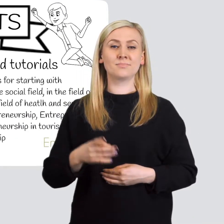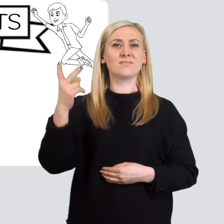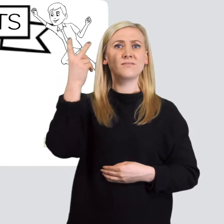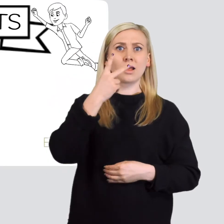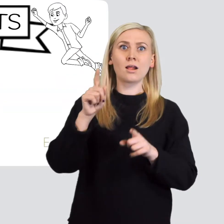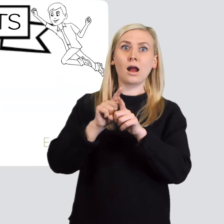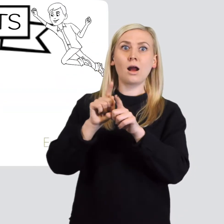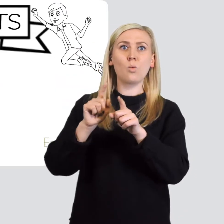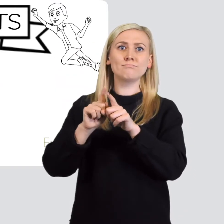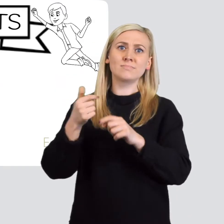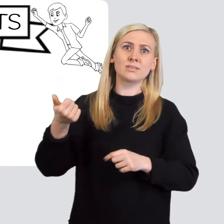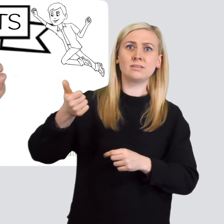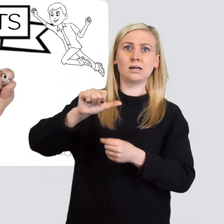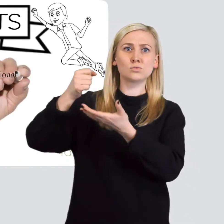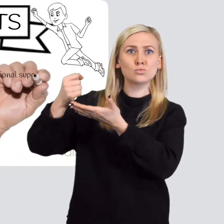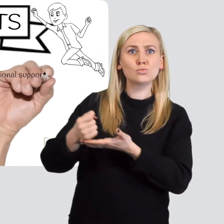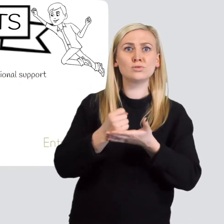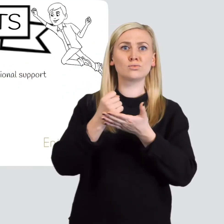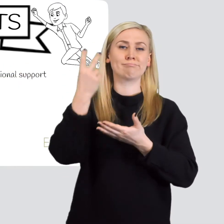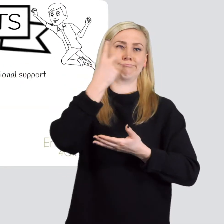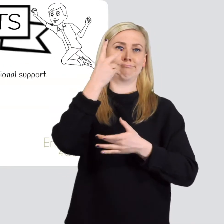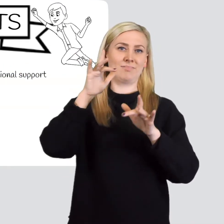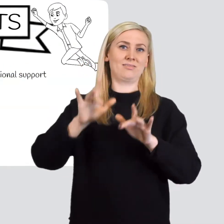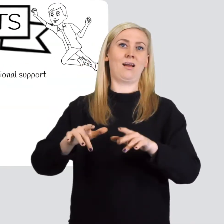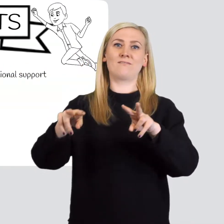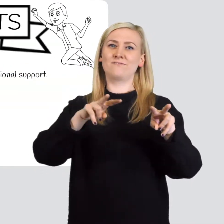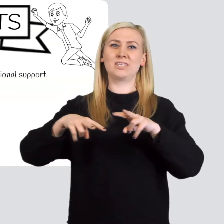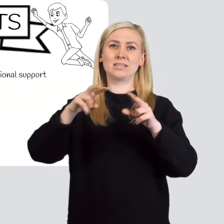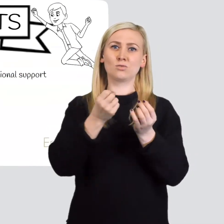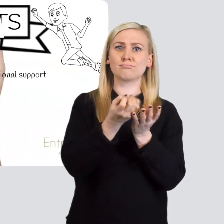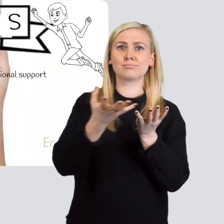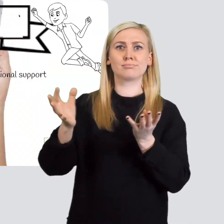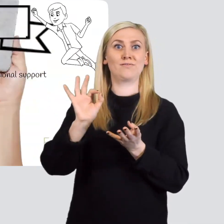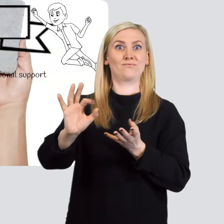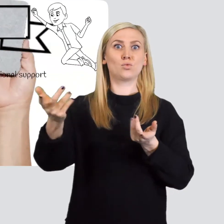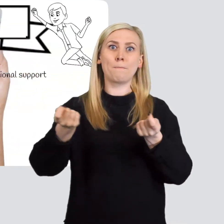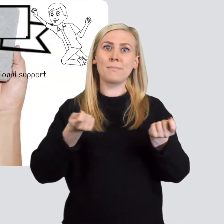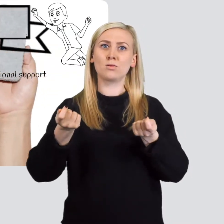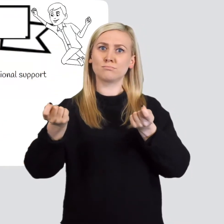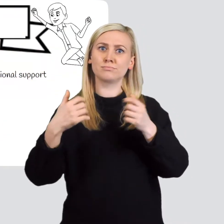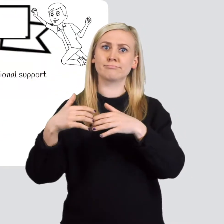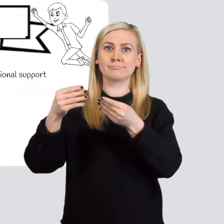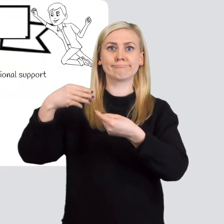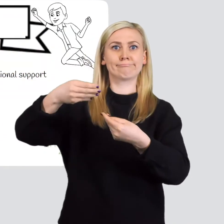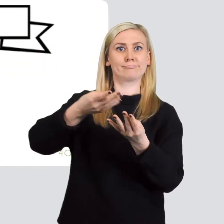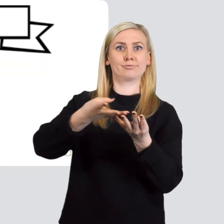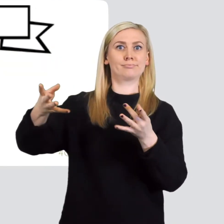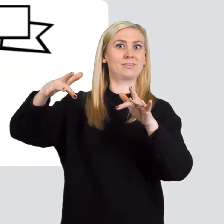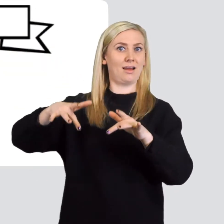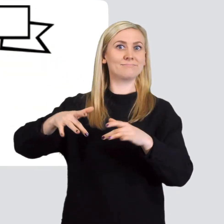And we will produce video tutorials as additional support for the mentors.